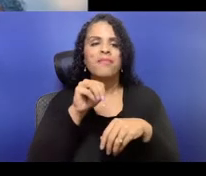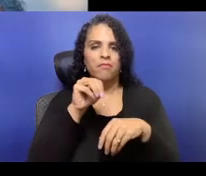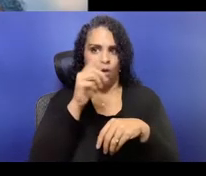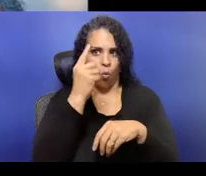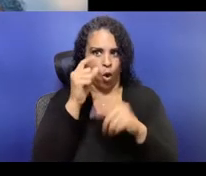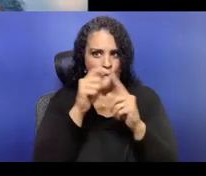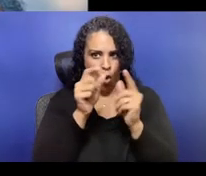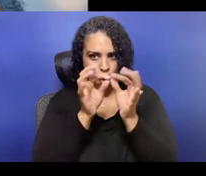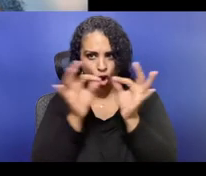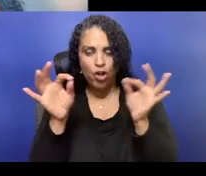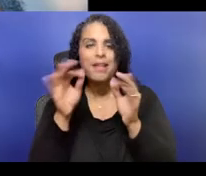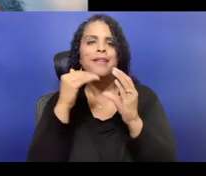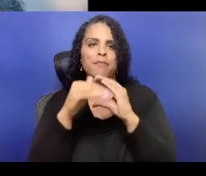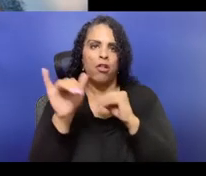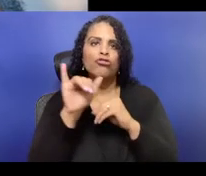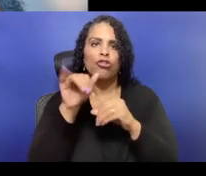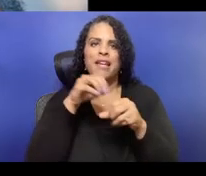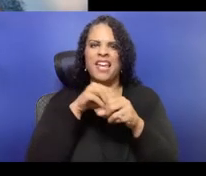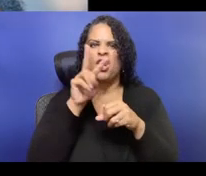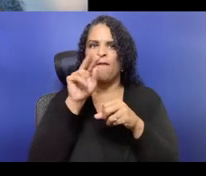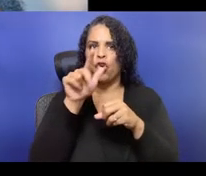and it says Groundwater Arts on Facebook,